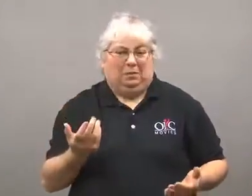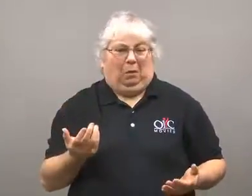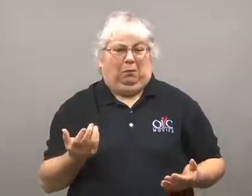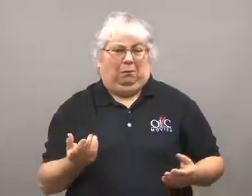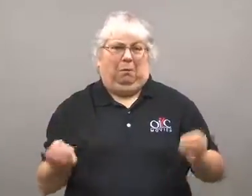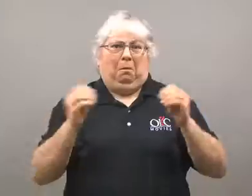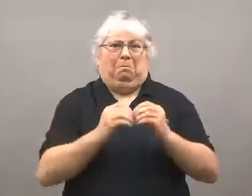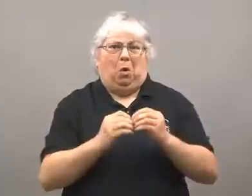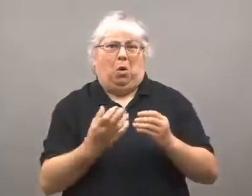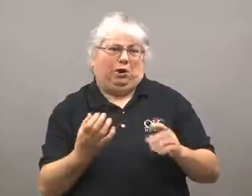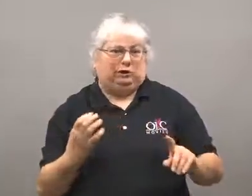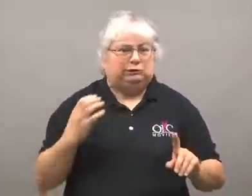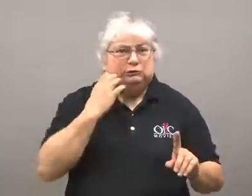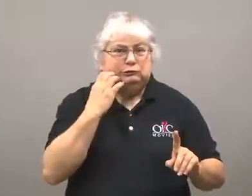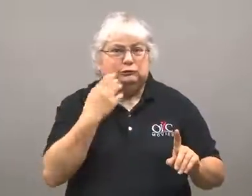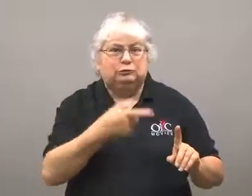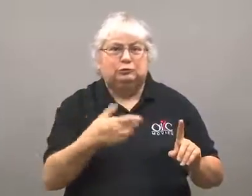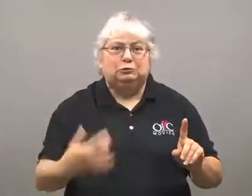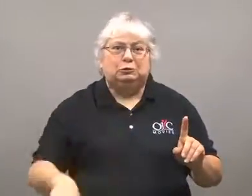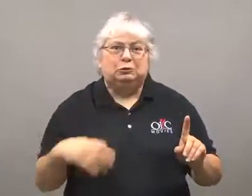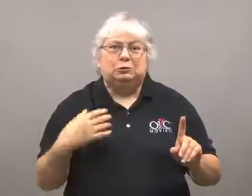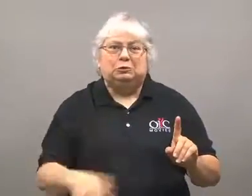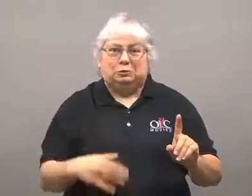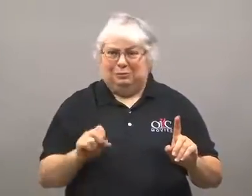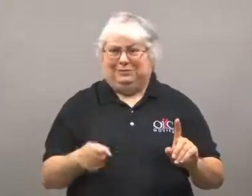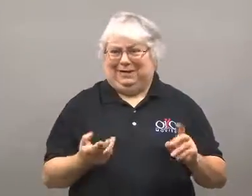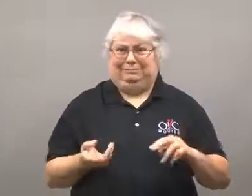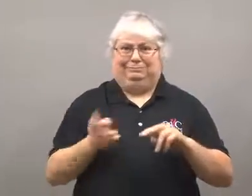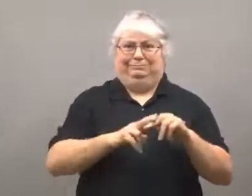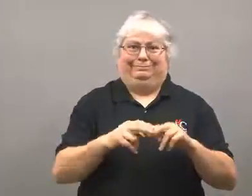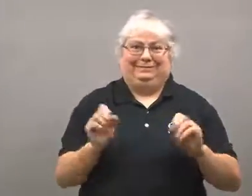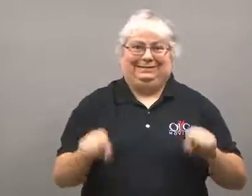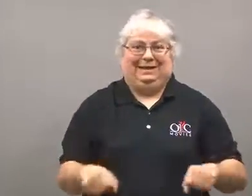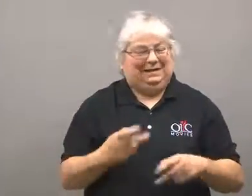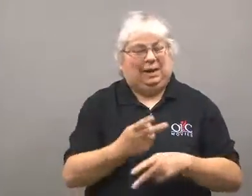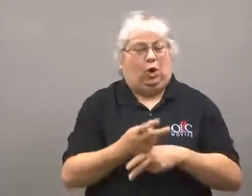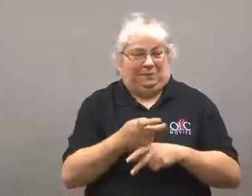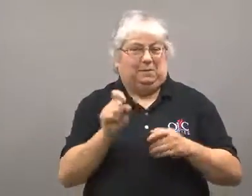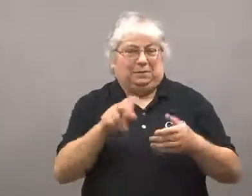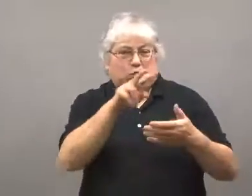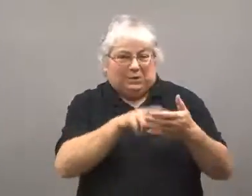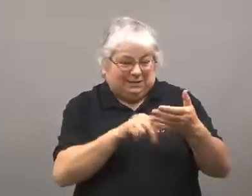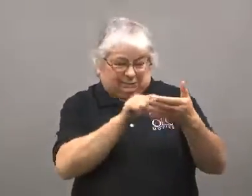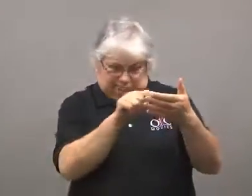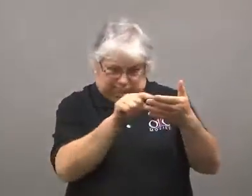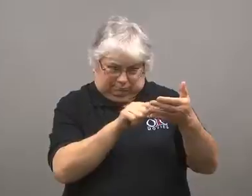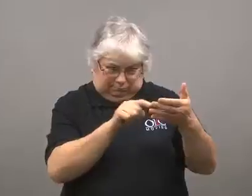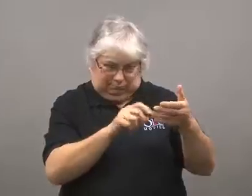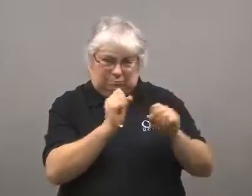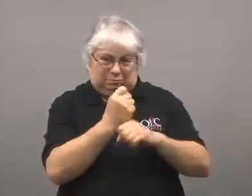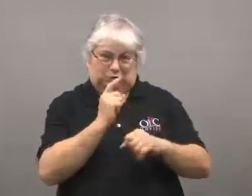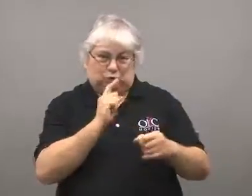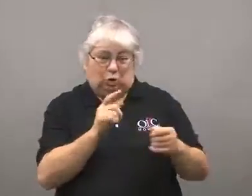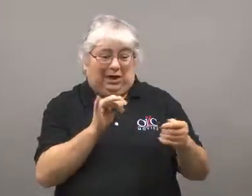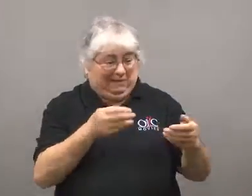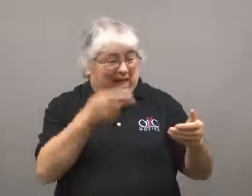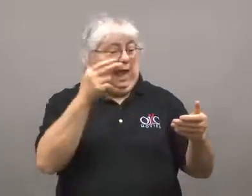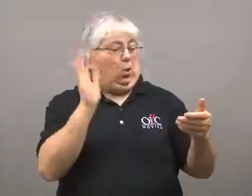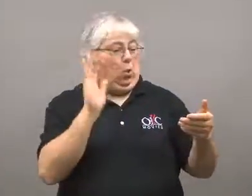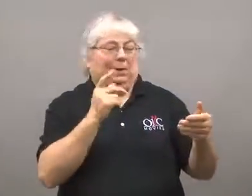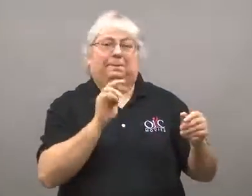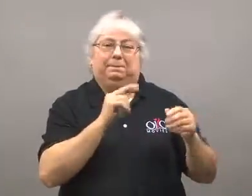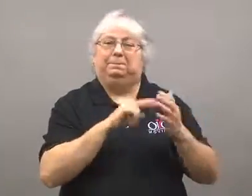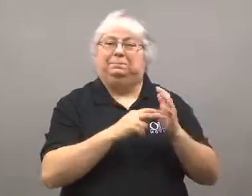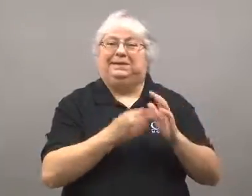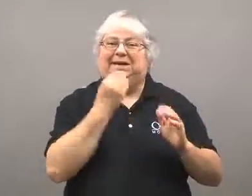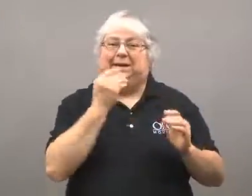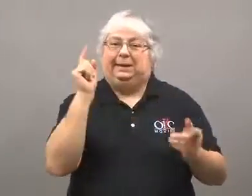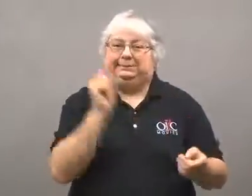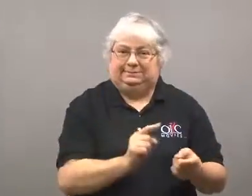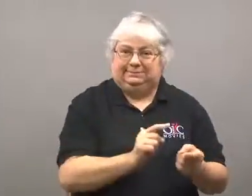Those items have more calories and can contribute to weight gain.